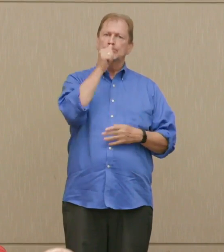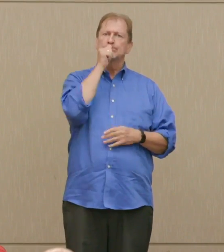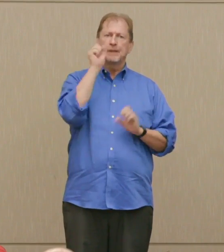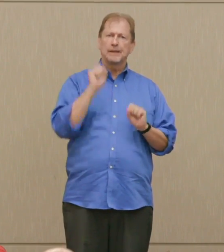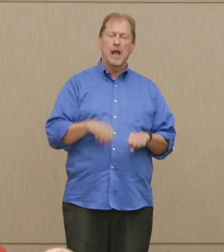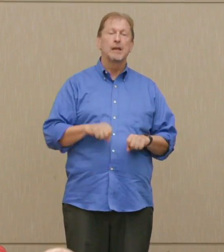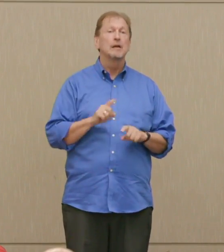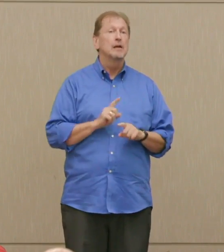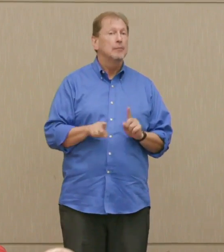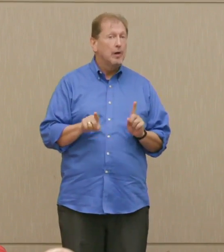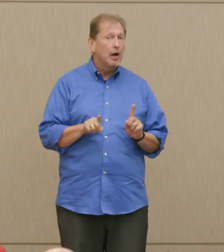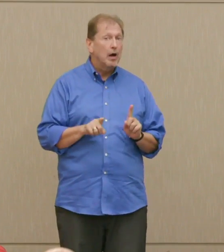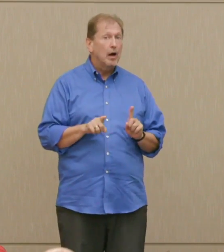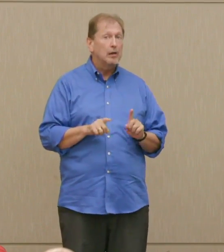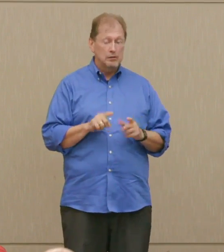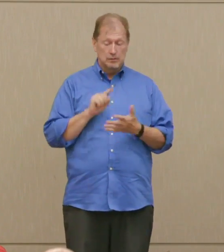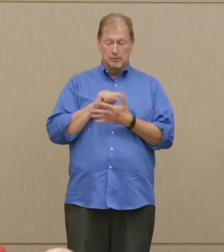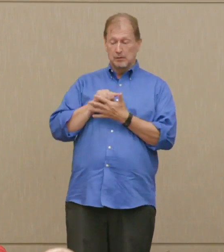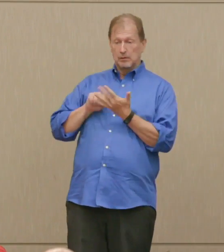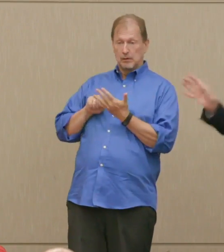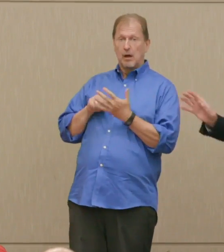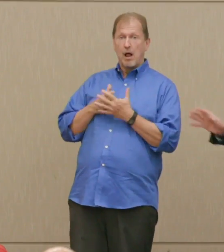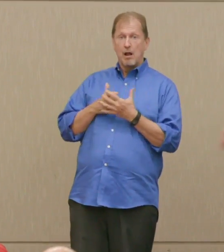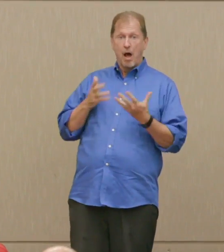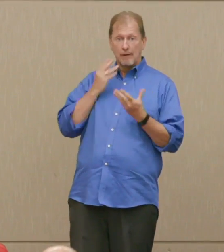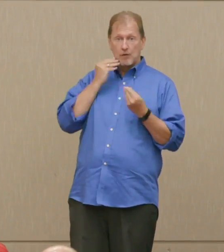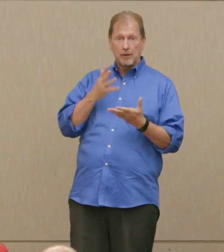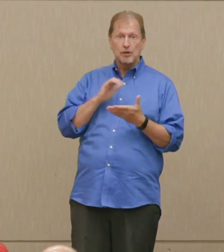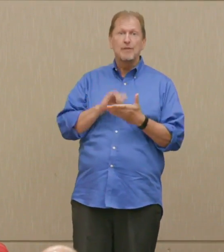Is there enormous amounts of stuff that should be out? Absolutely.